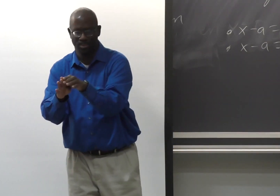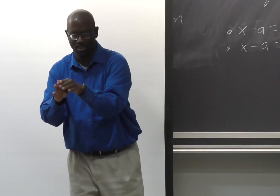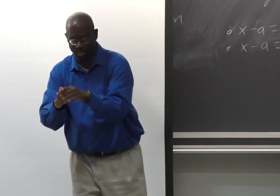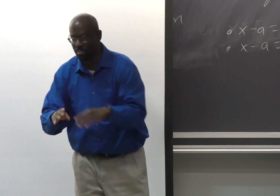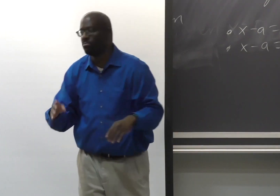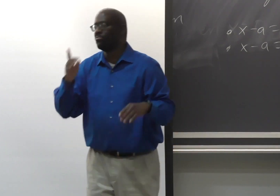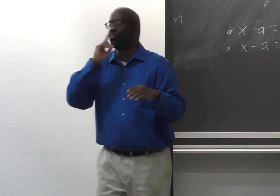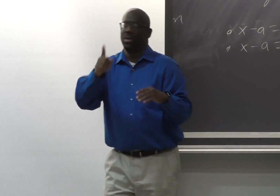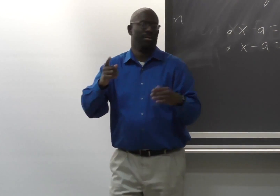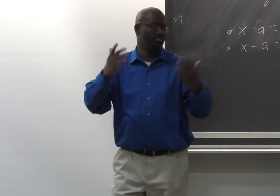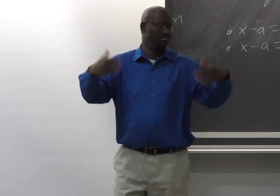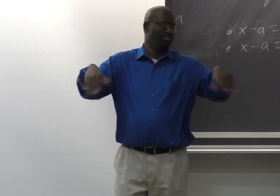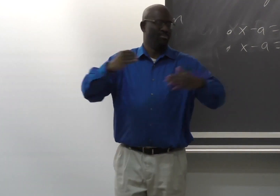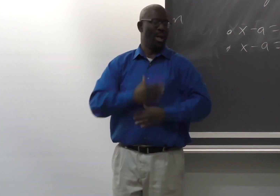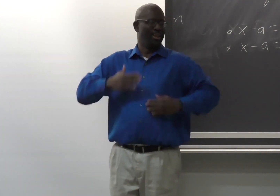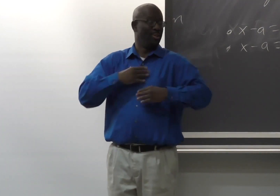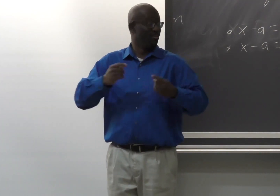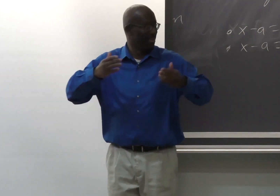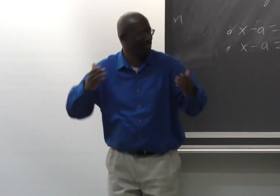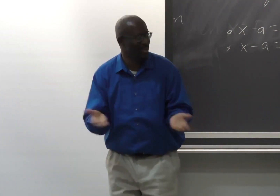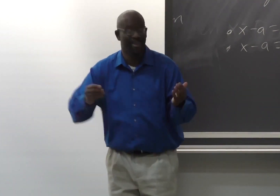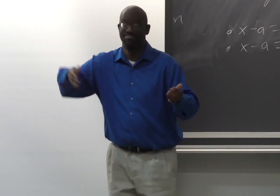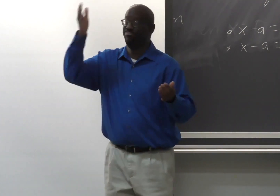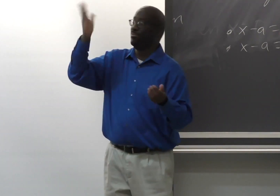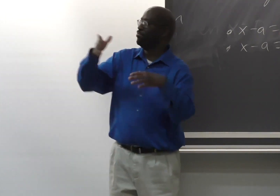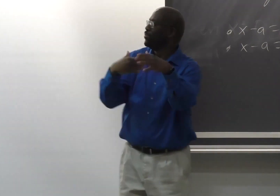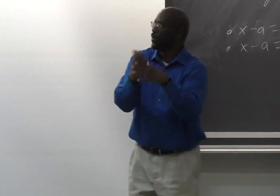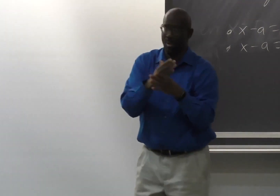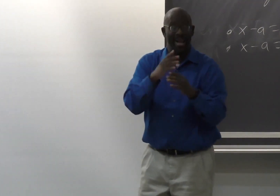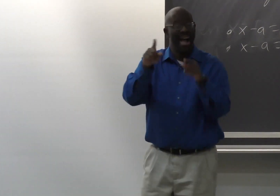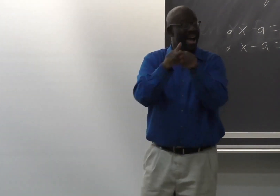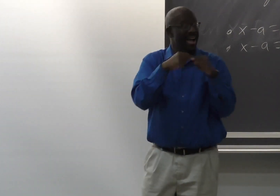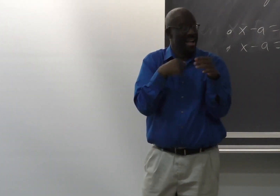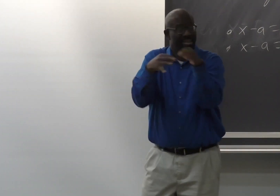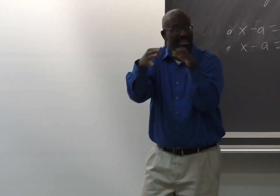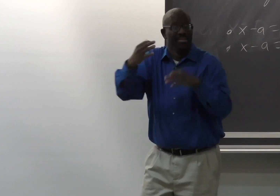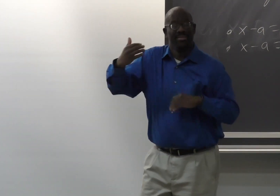In closing, I'm so appreciative being here.